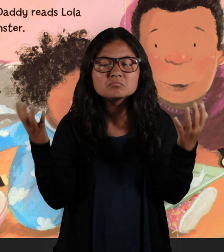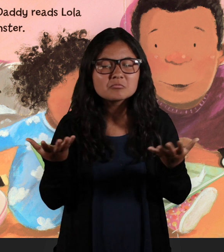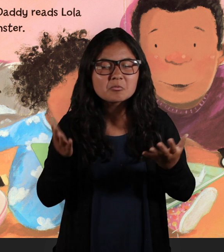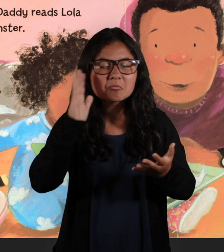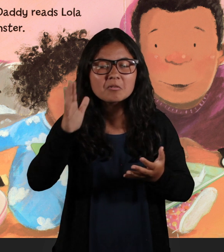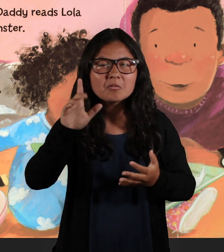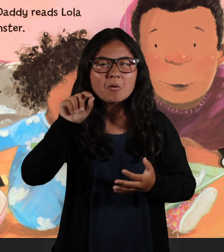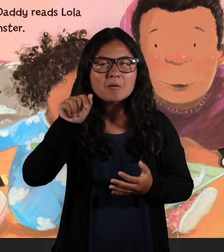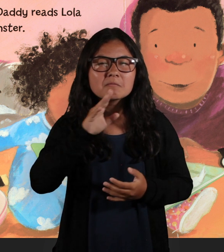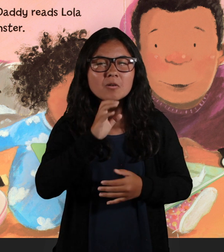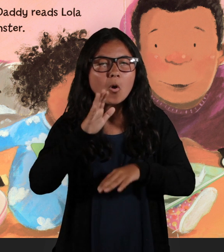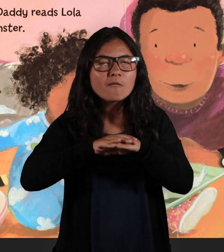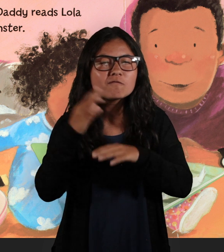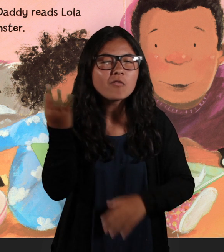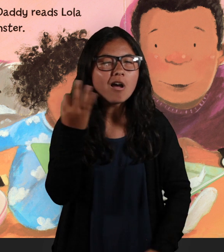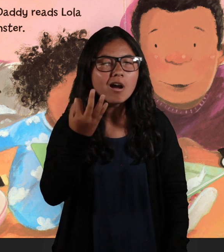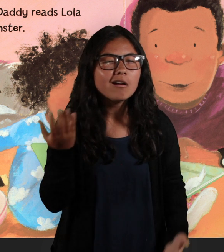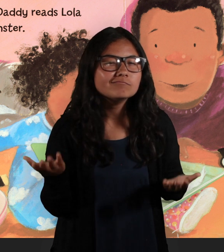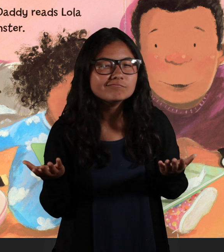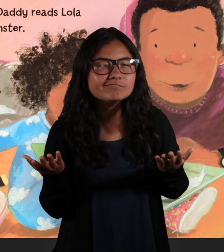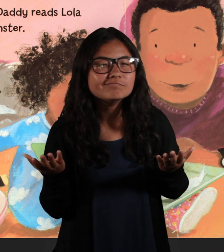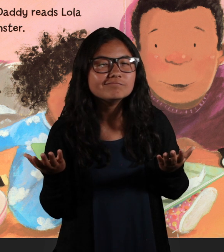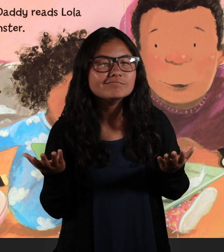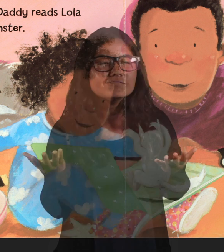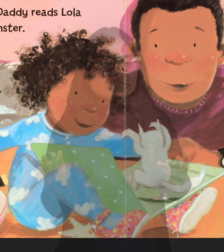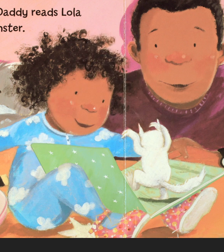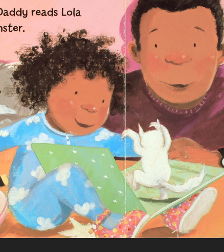What will Lola be on Friday?